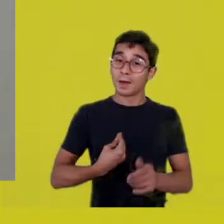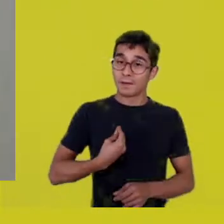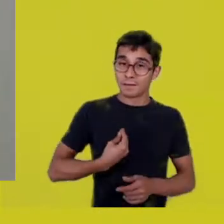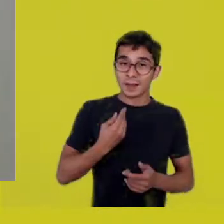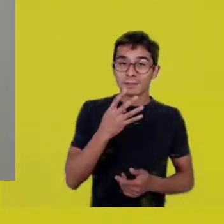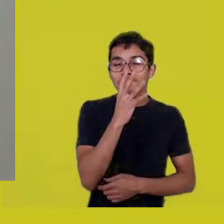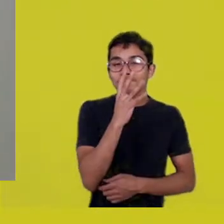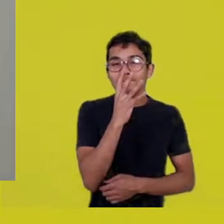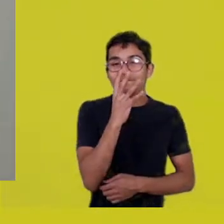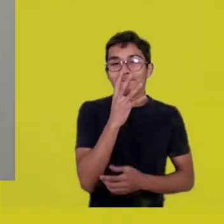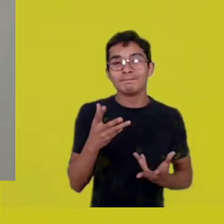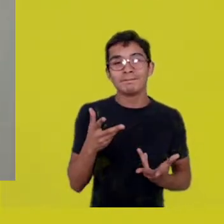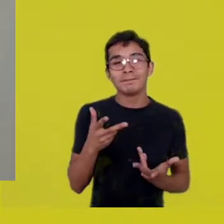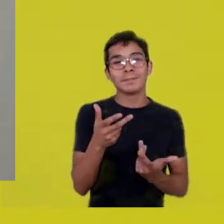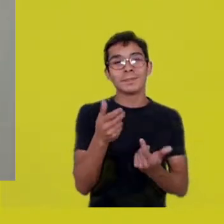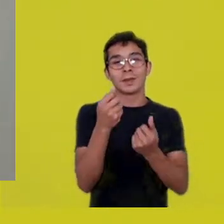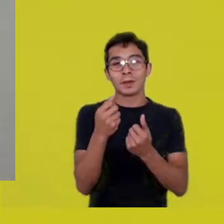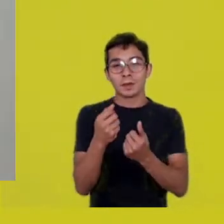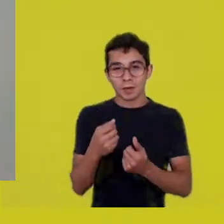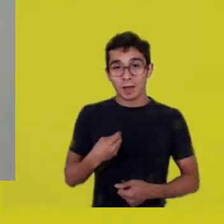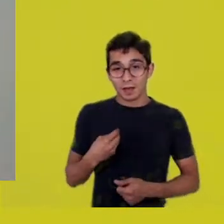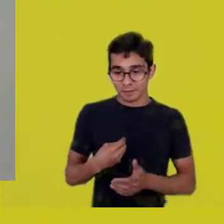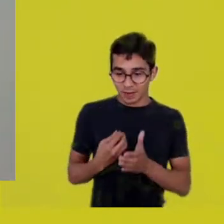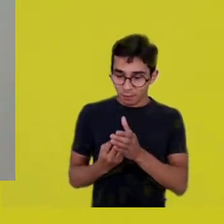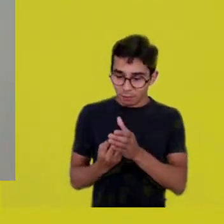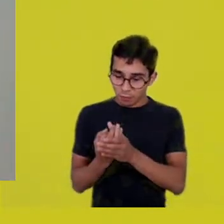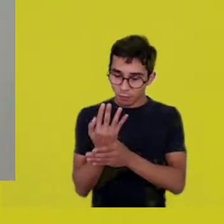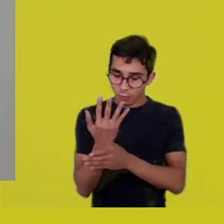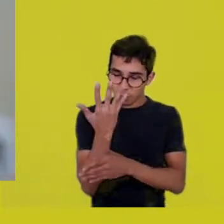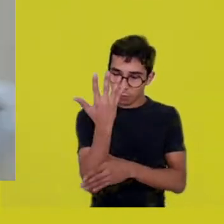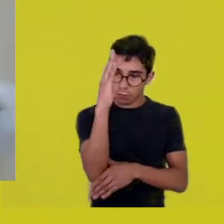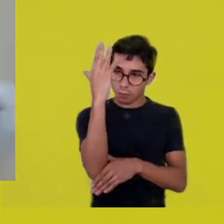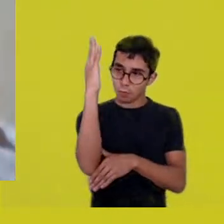becomes a log, says goodbye and is enchanted,